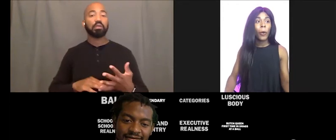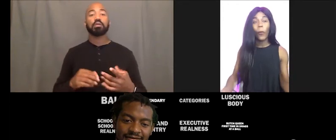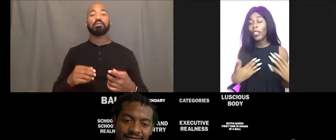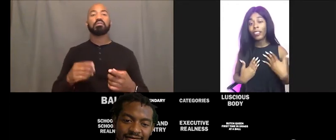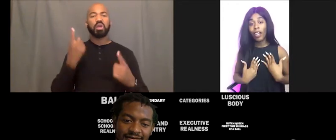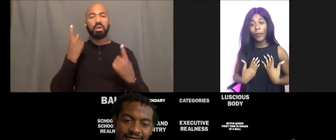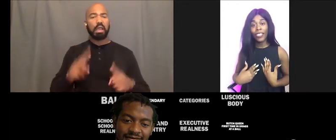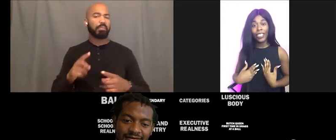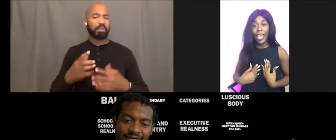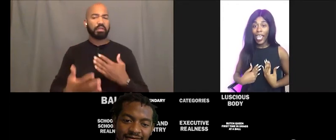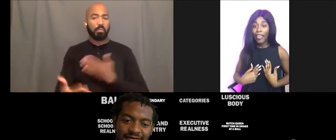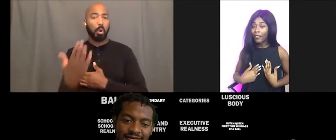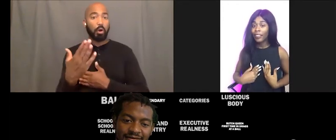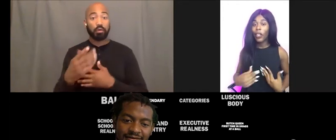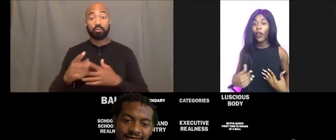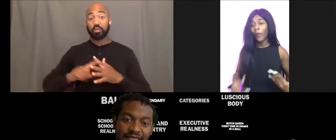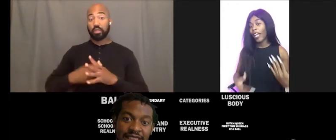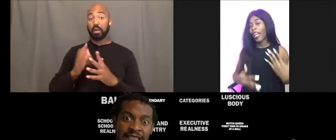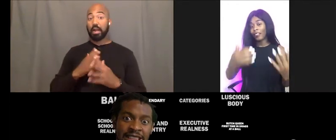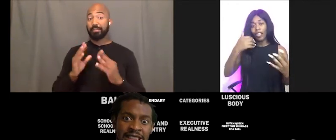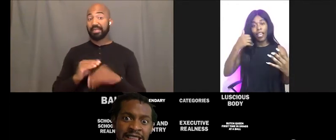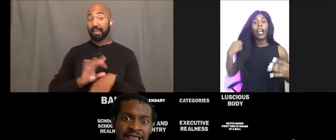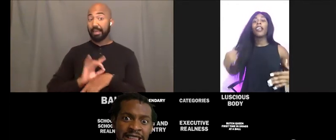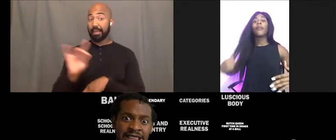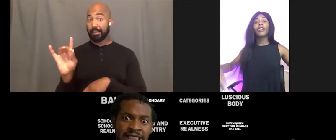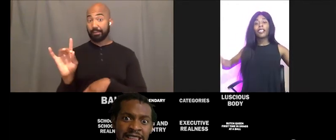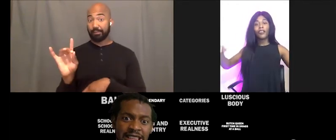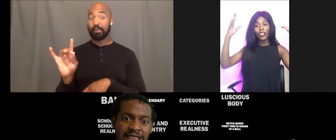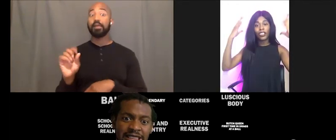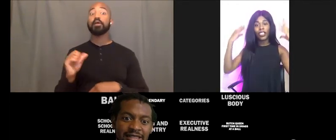We start our meetings at eight. So I'm like I, I get myself in the zone